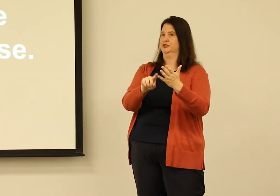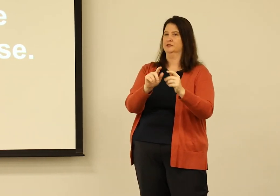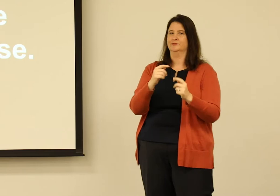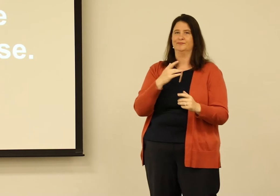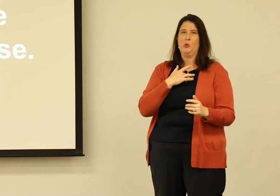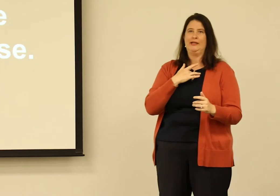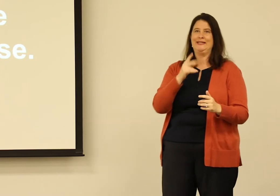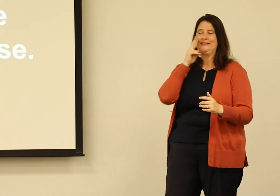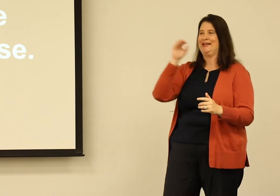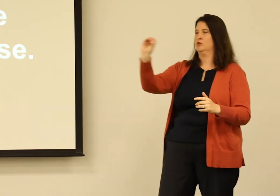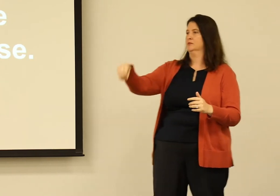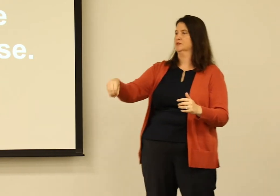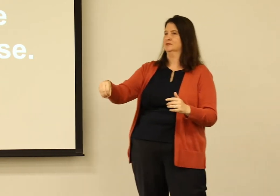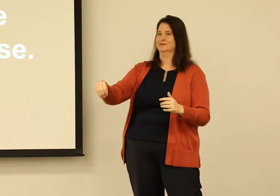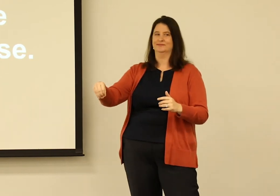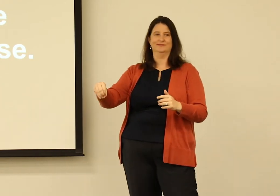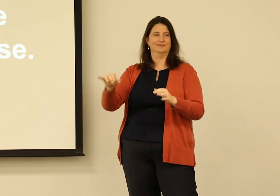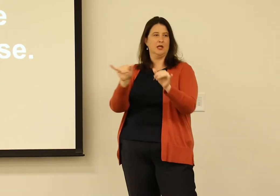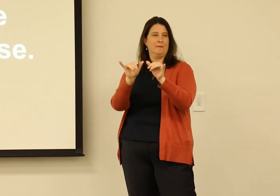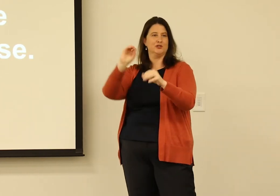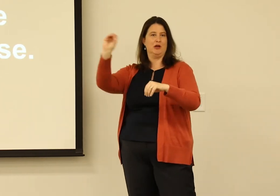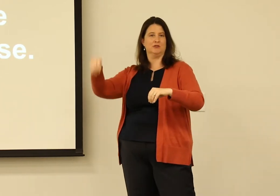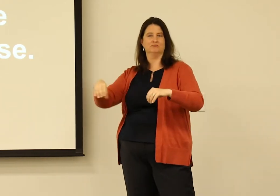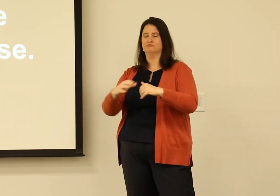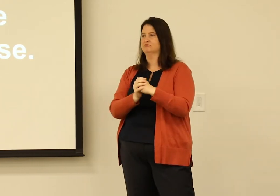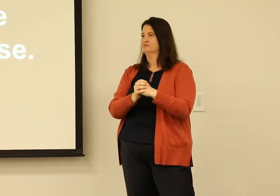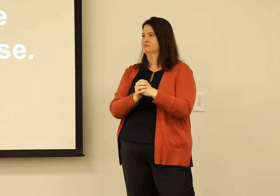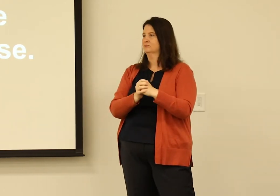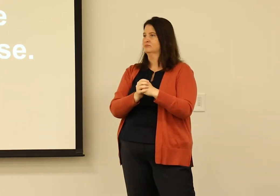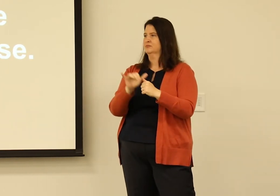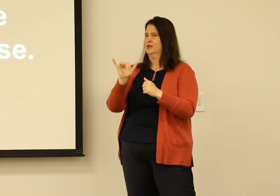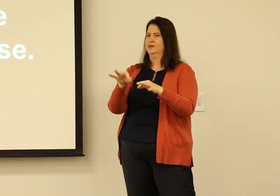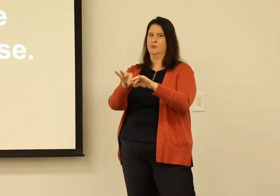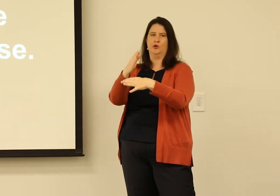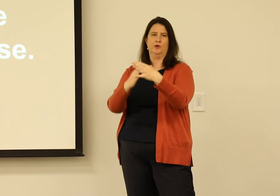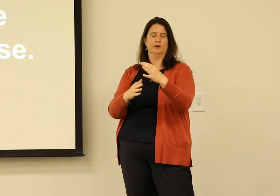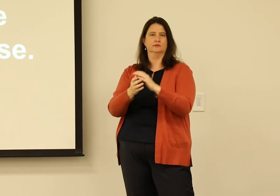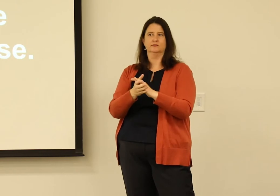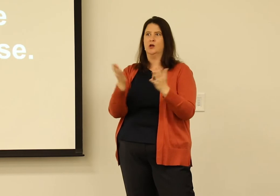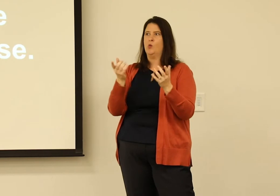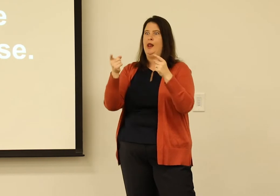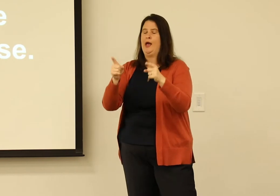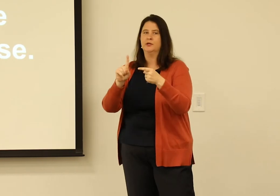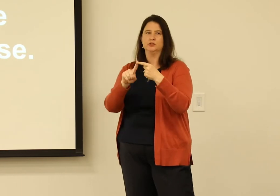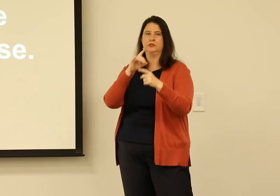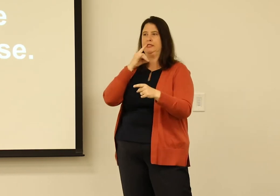is when we think about research, we typically look at the outcomes. We measure outcomes. We look at those at being